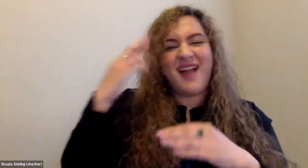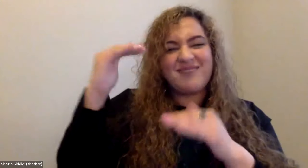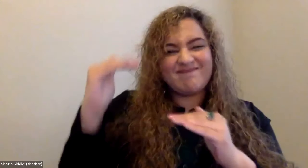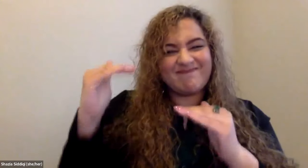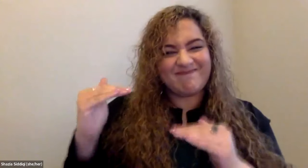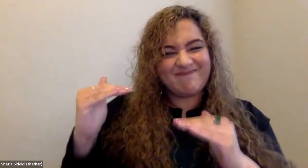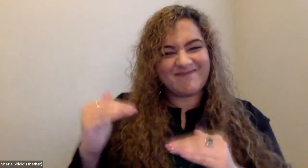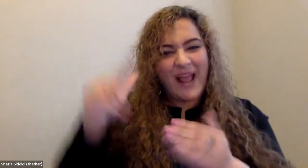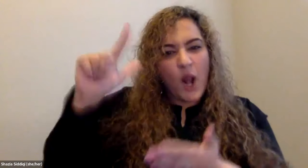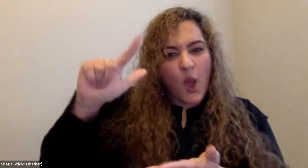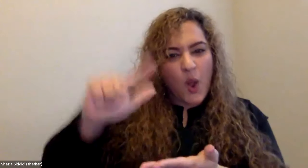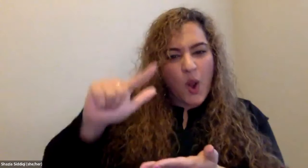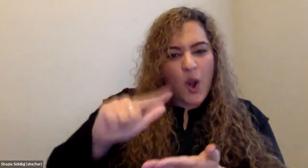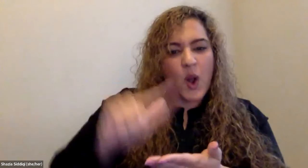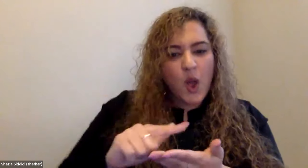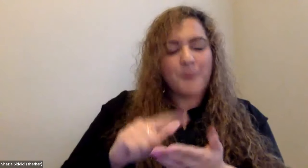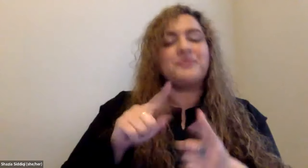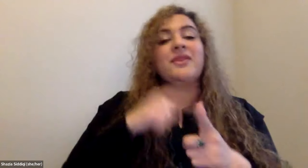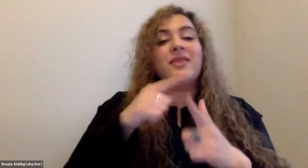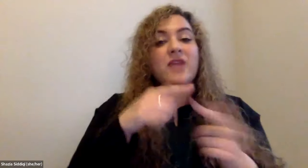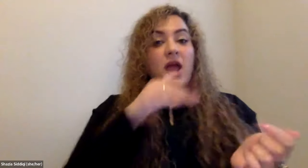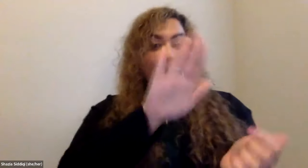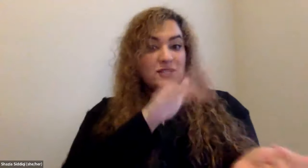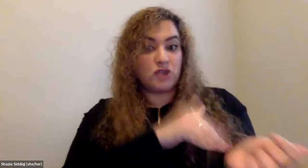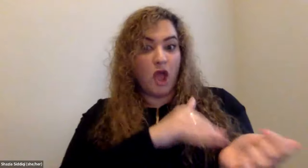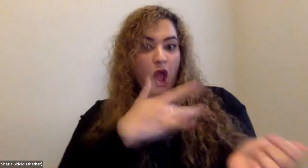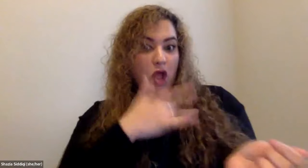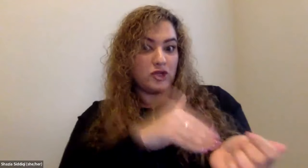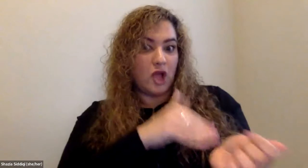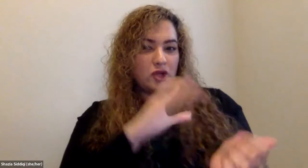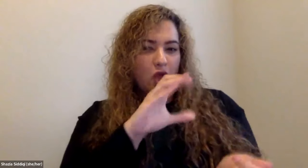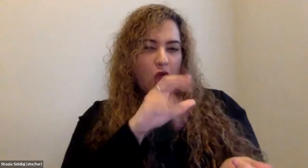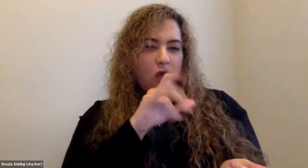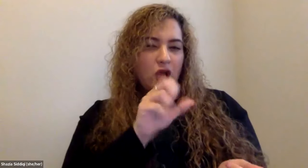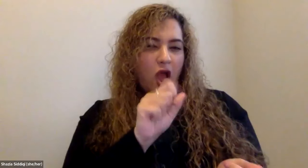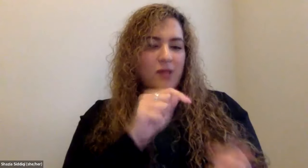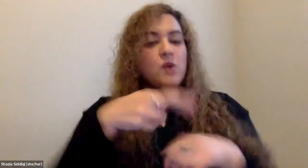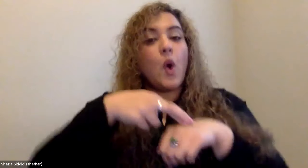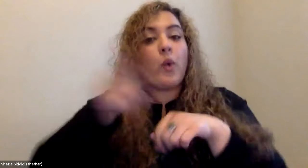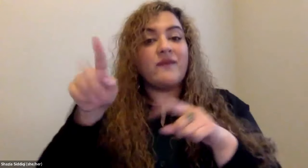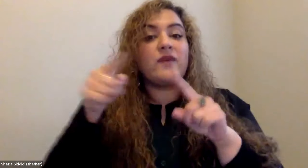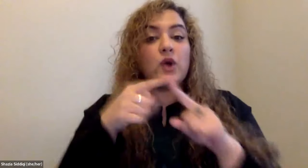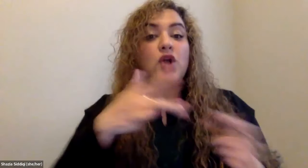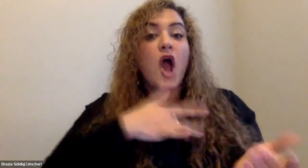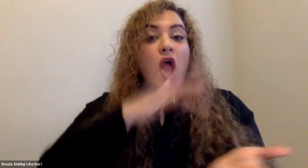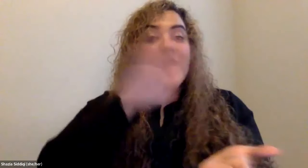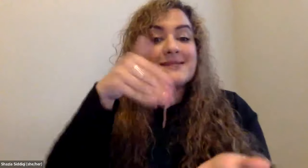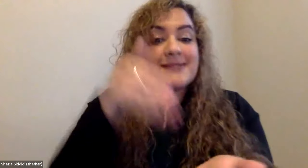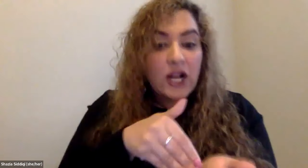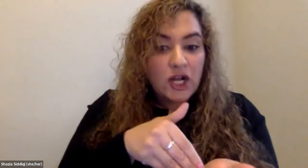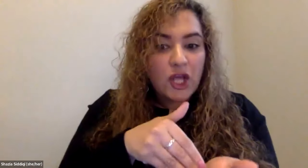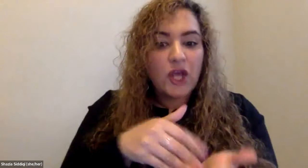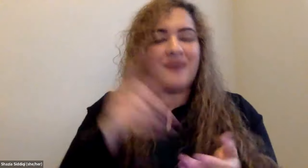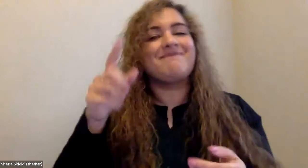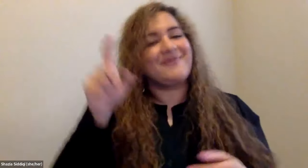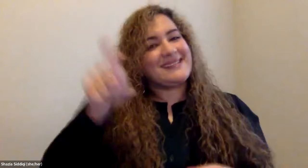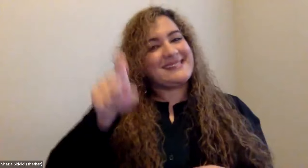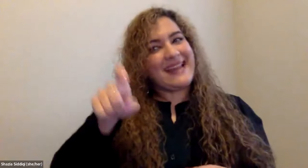Cristine Saunders: So he would watch the sodium levels and he knew that he had to get those down a little bit further his cardiologist referred him to a heart Center.